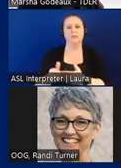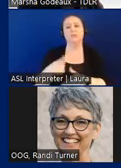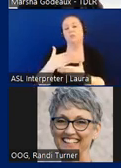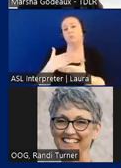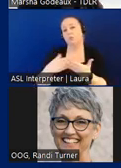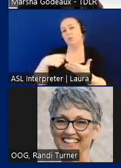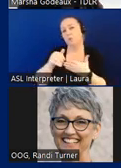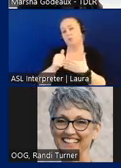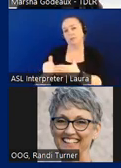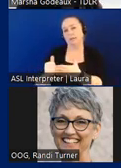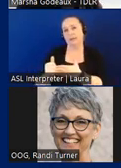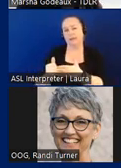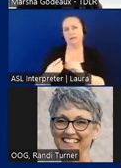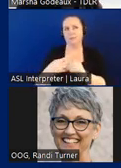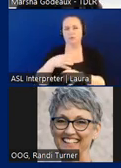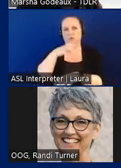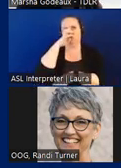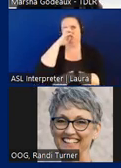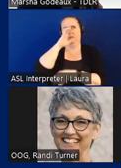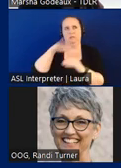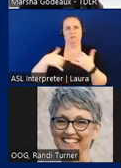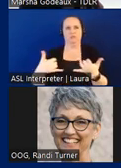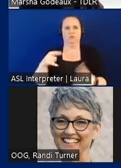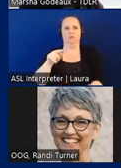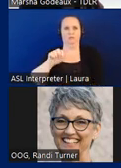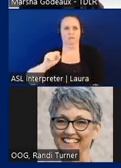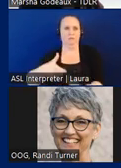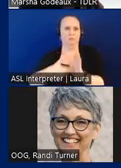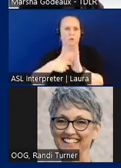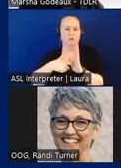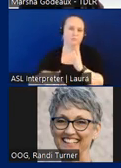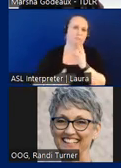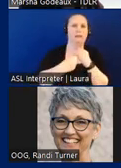gonna that are more strict than the current task requirements will be added into the 2022 task